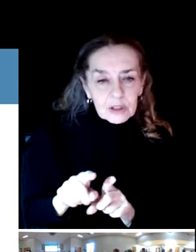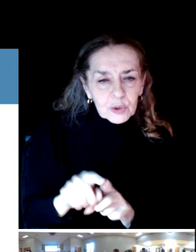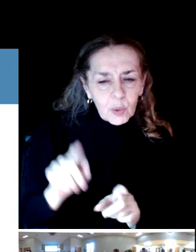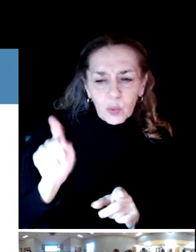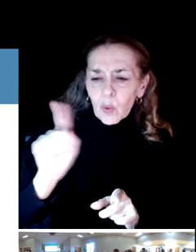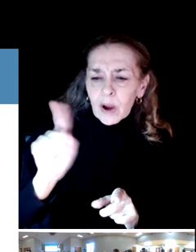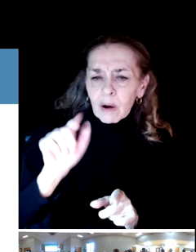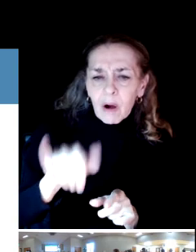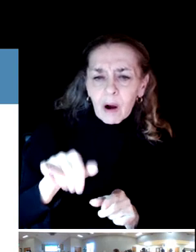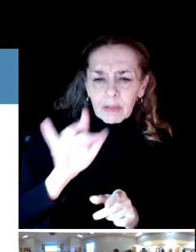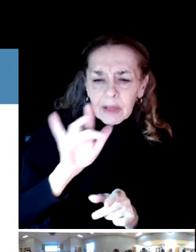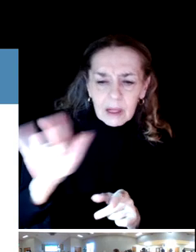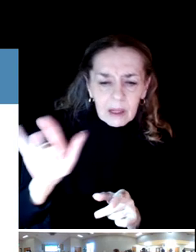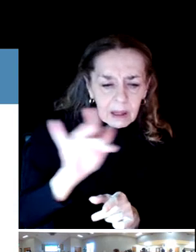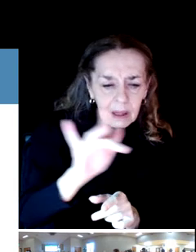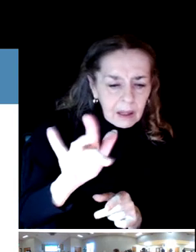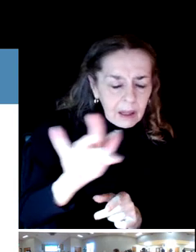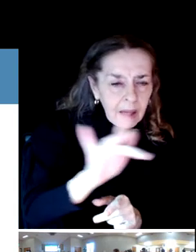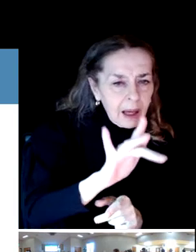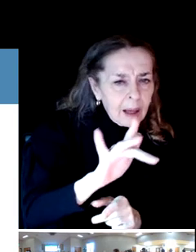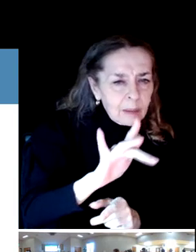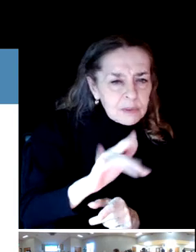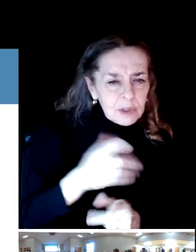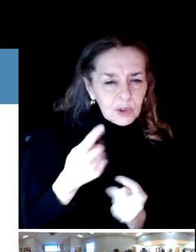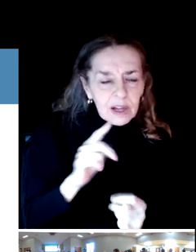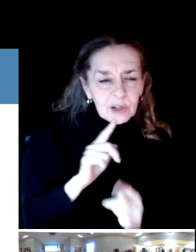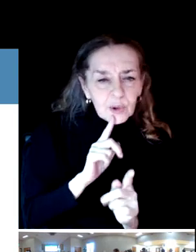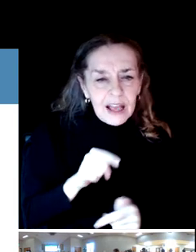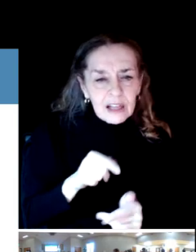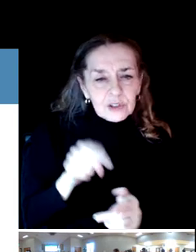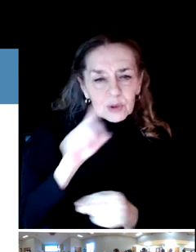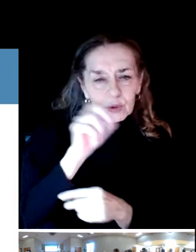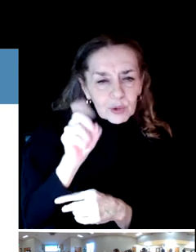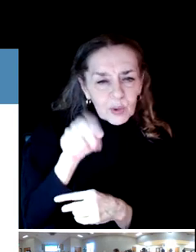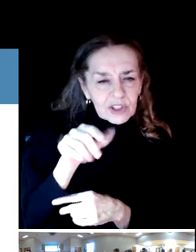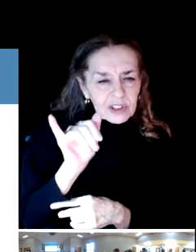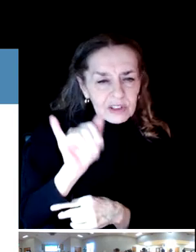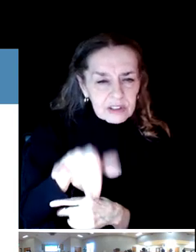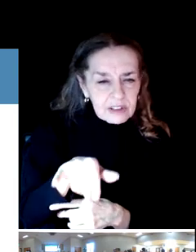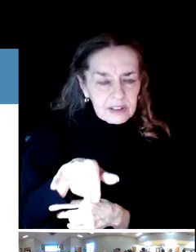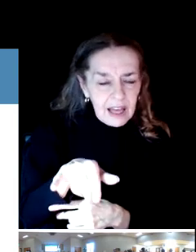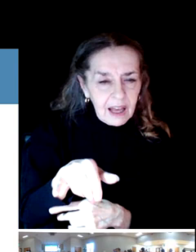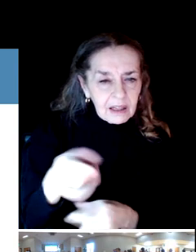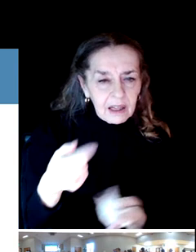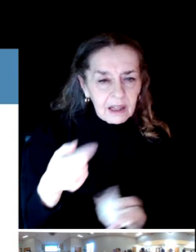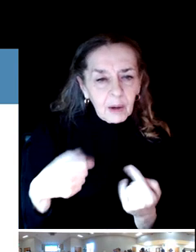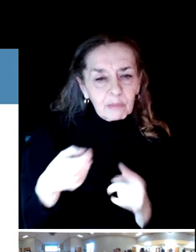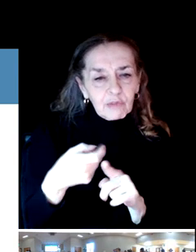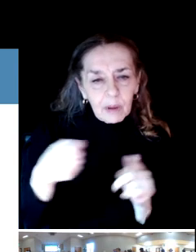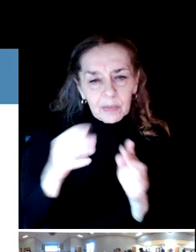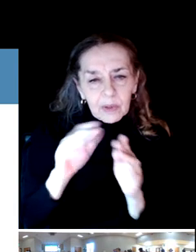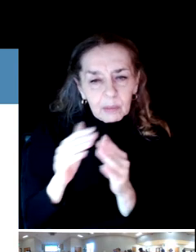and trying to answer those questions that come out of the community input, community survey.